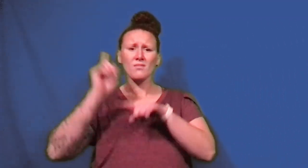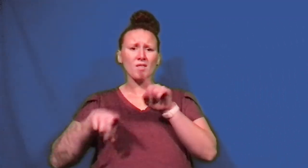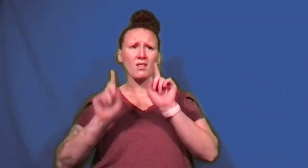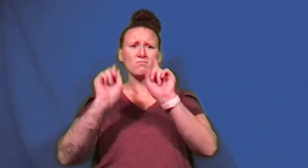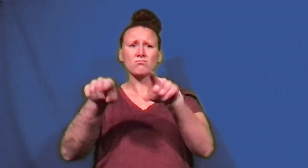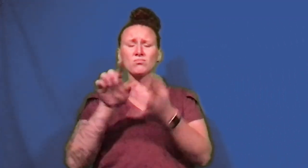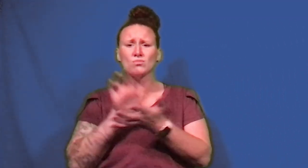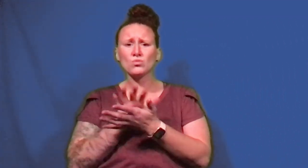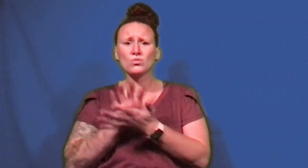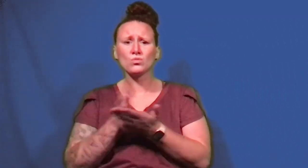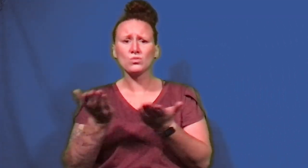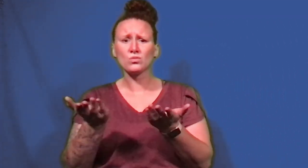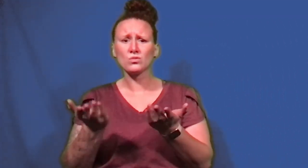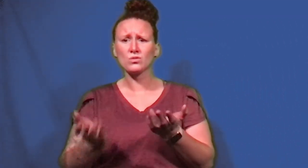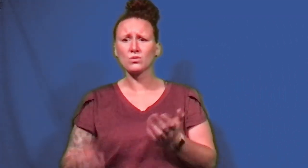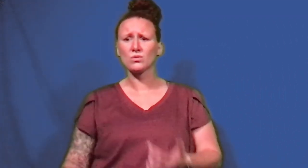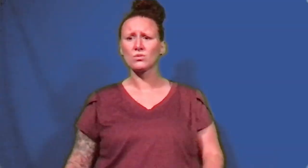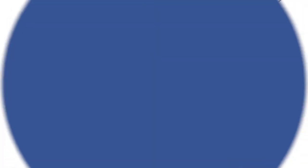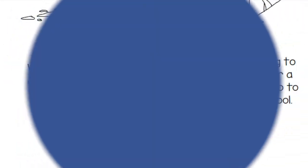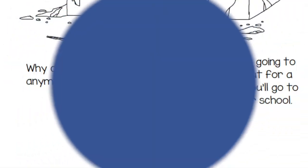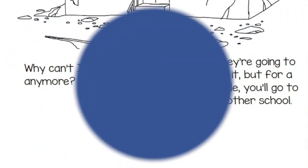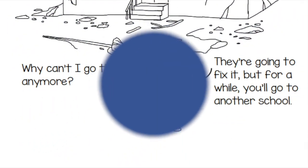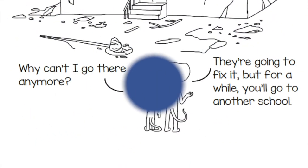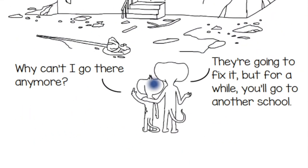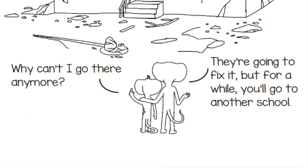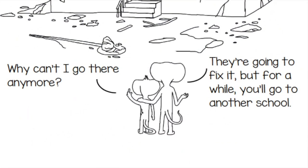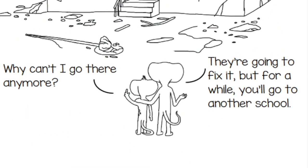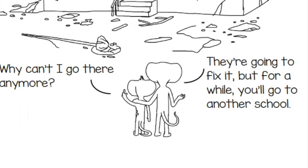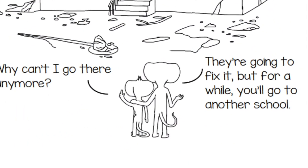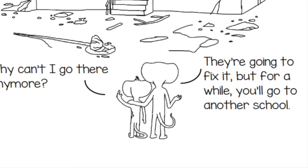Why can't I go there anymore?